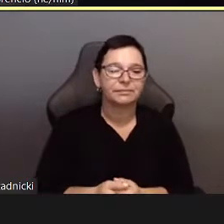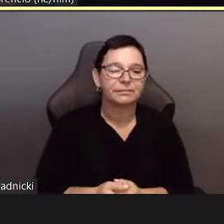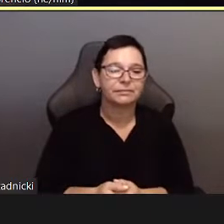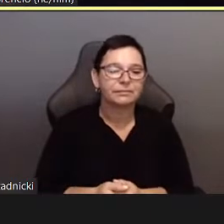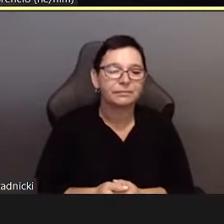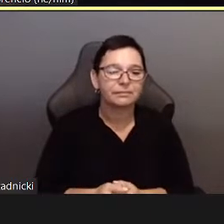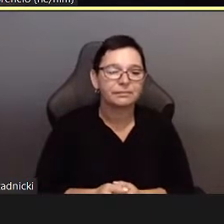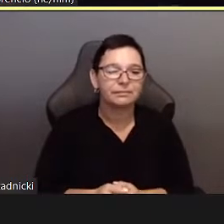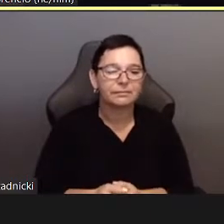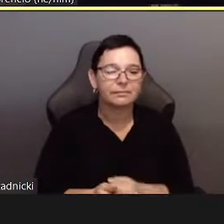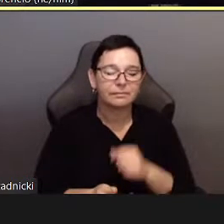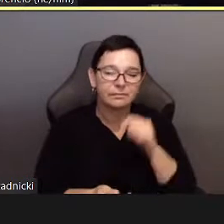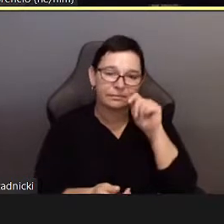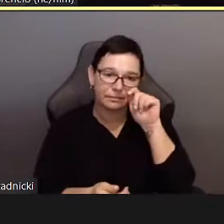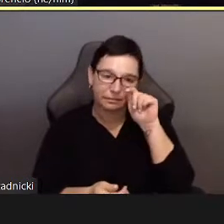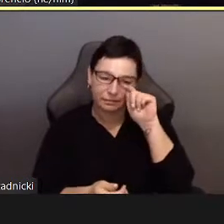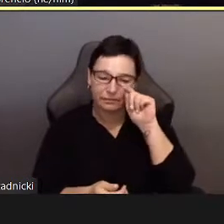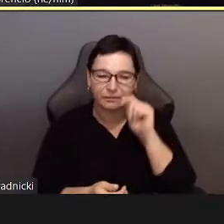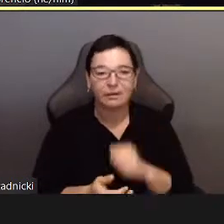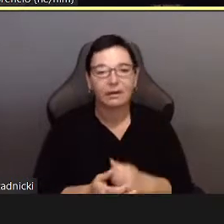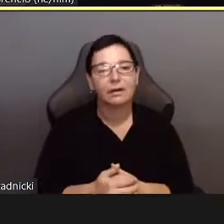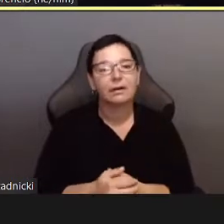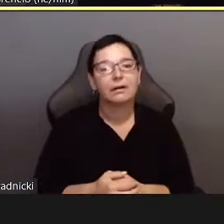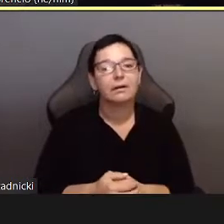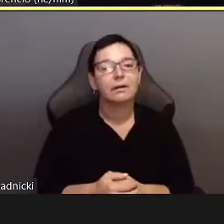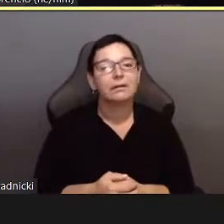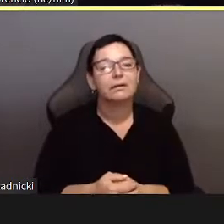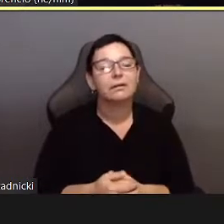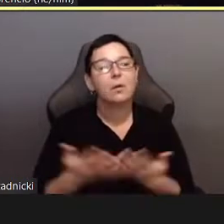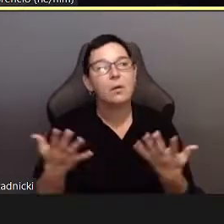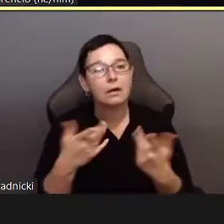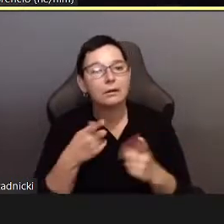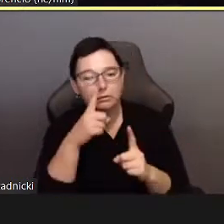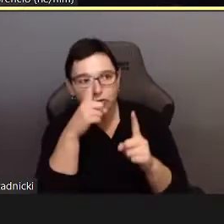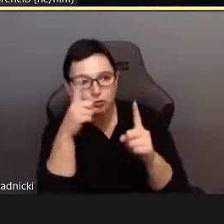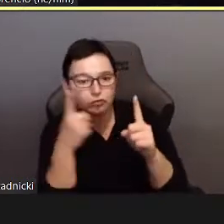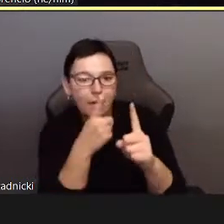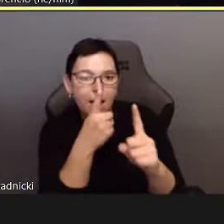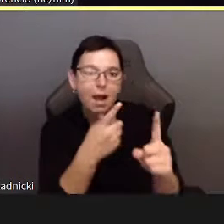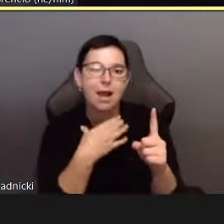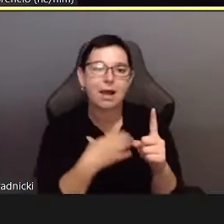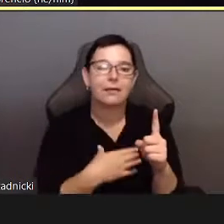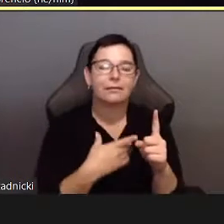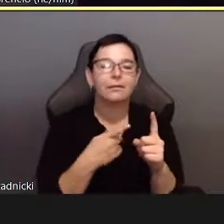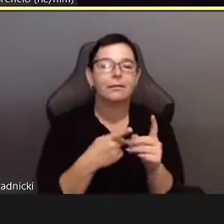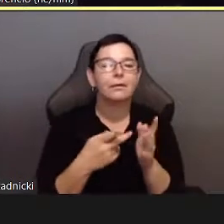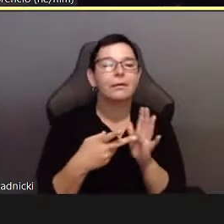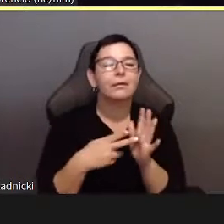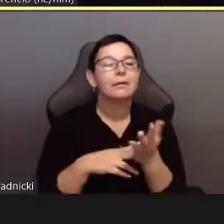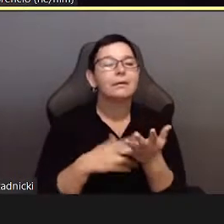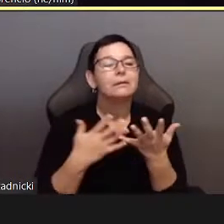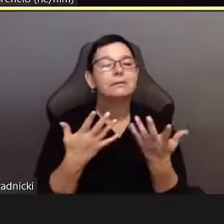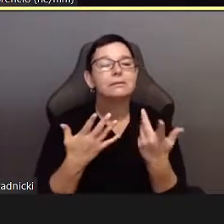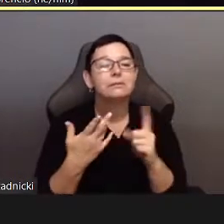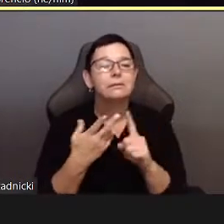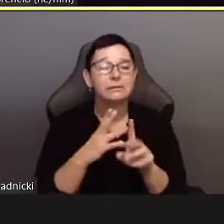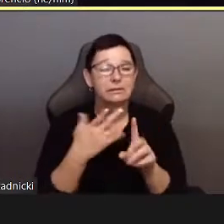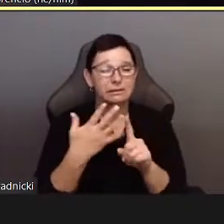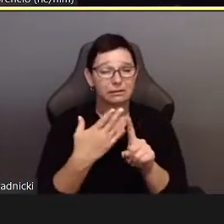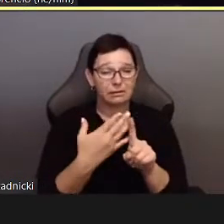In sacrificing herself, she cracked open a gap in the symbolic,